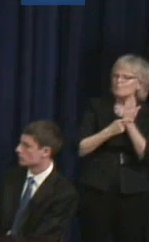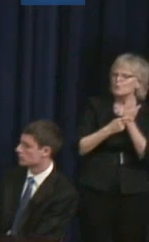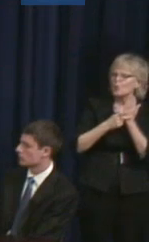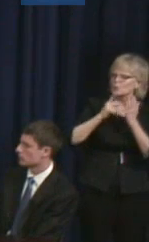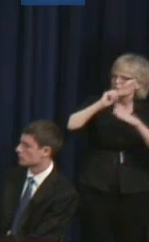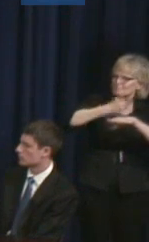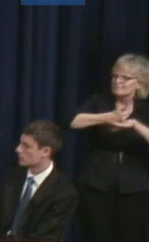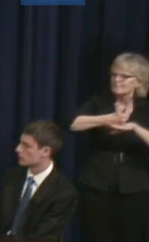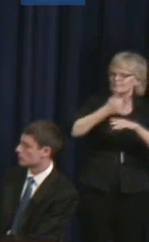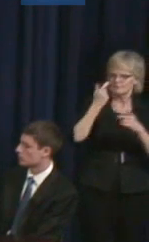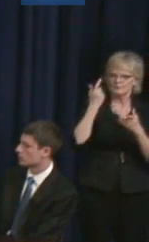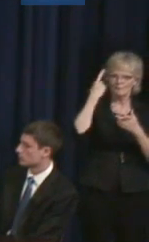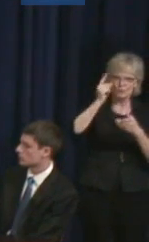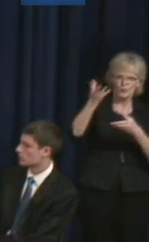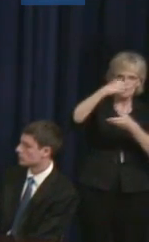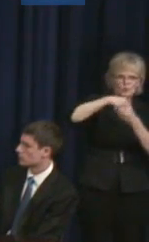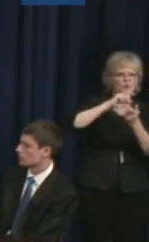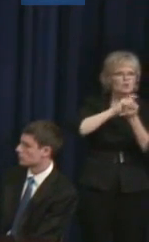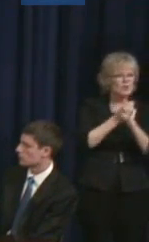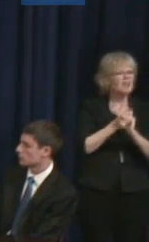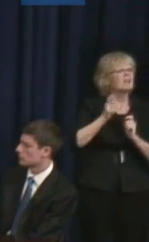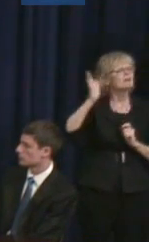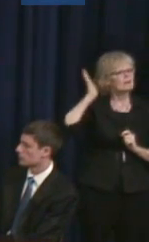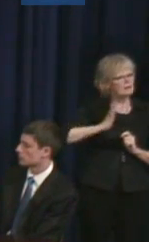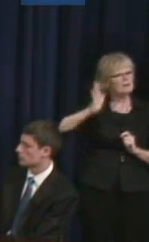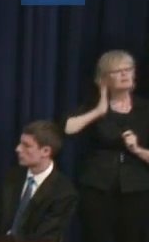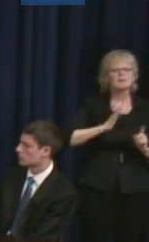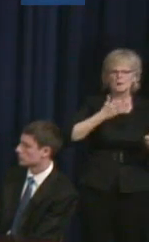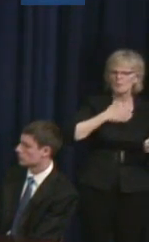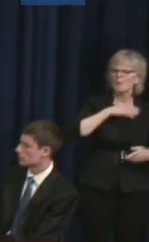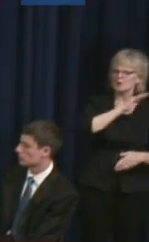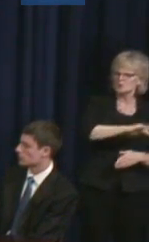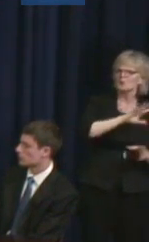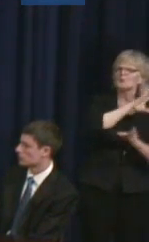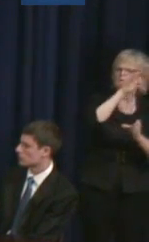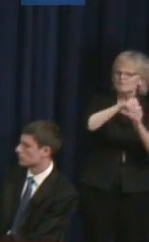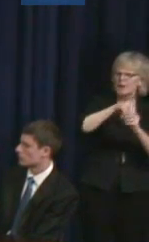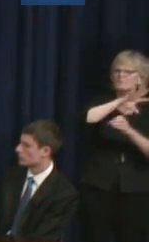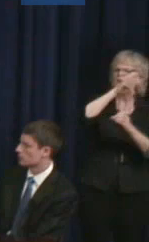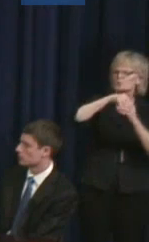Because there have been inclusionary programs that my child has gone through in school, or in different